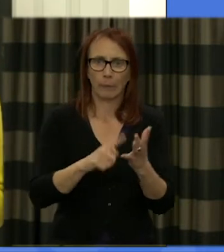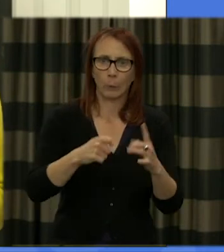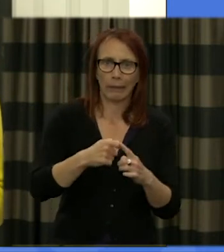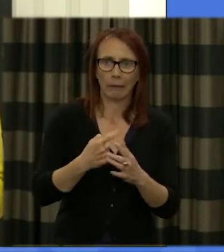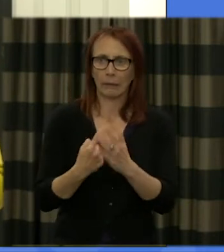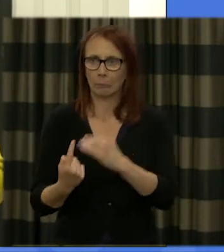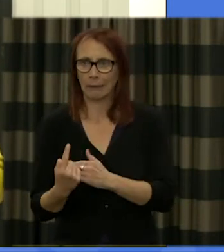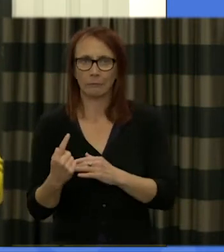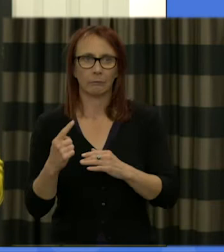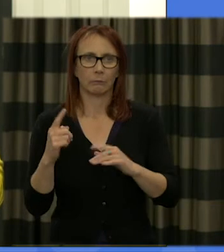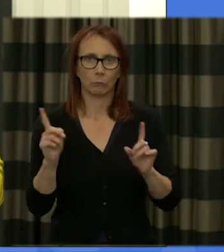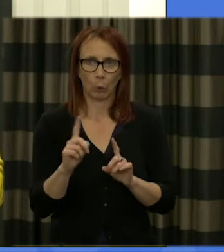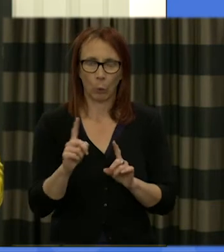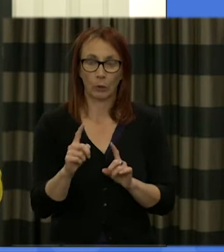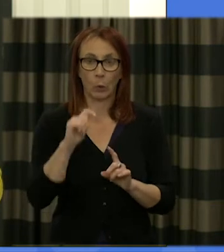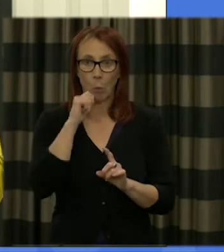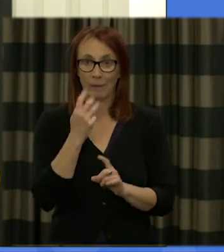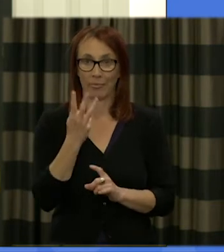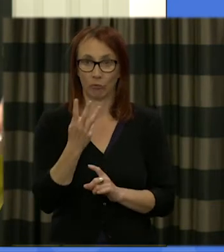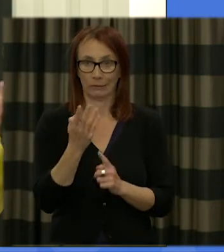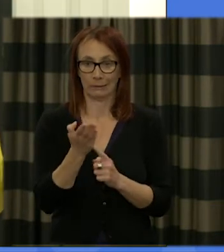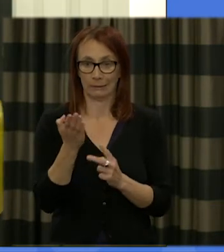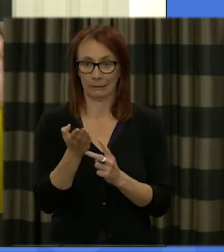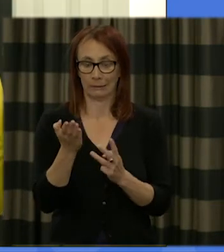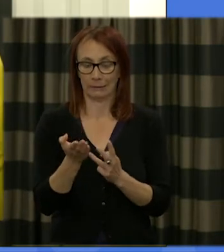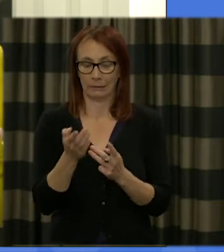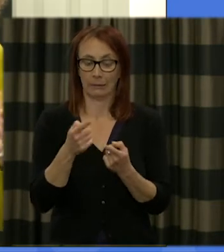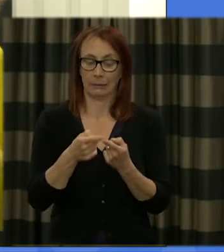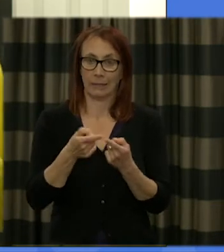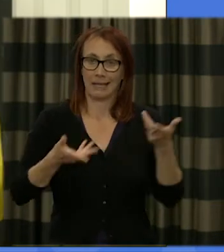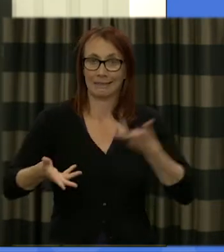three sections and first of all we've got a discussion with lead academics to